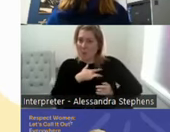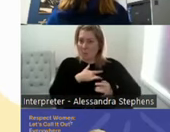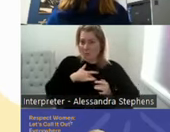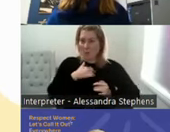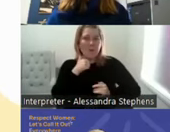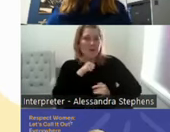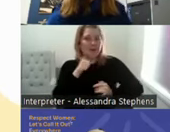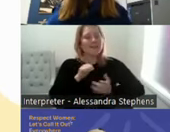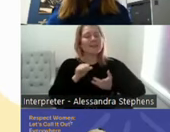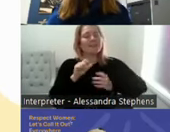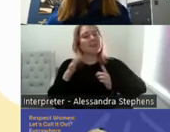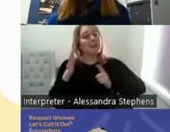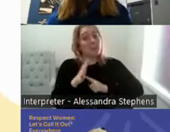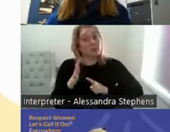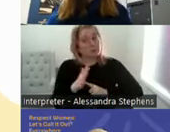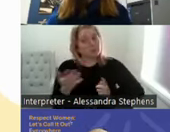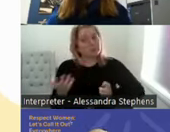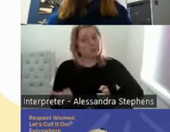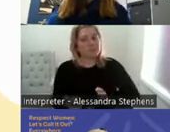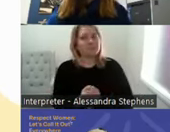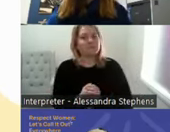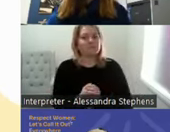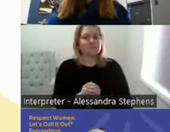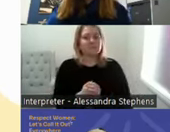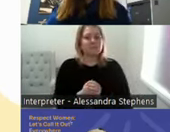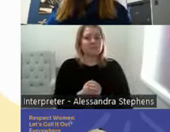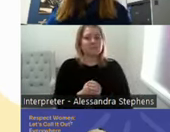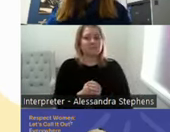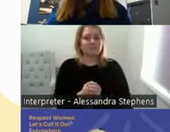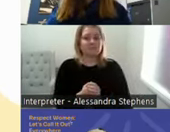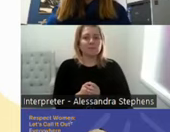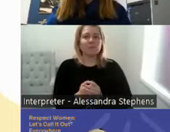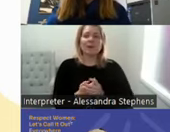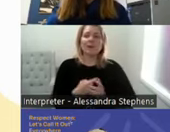What I would really like to do, and I think this follows on very well